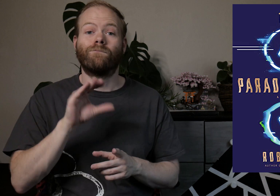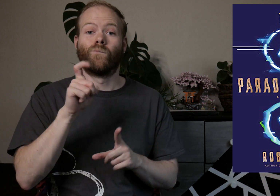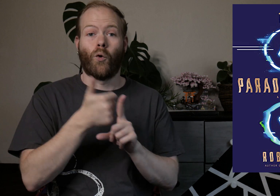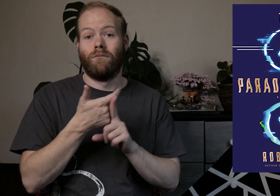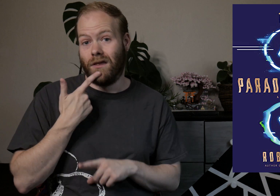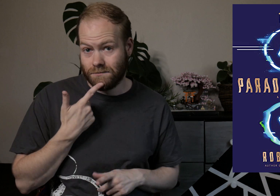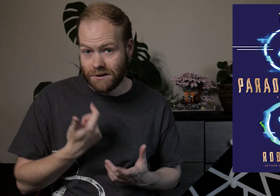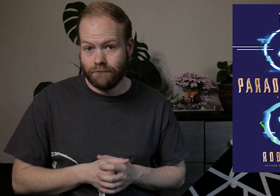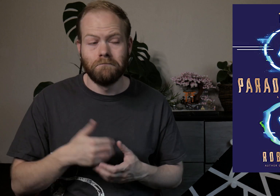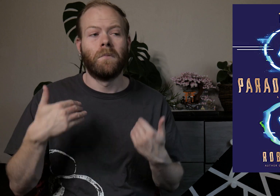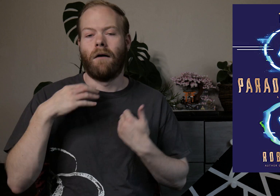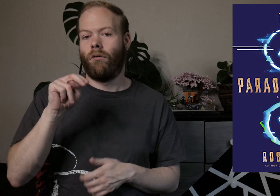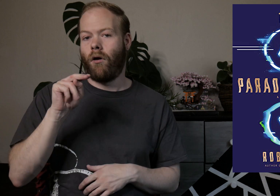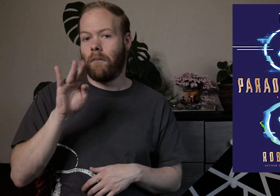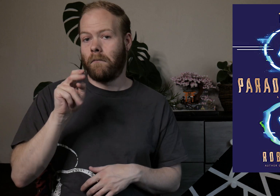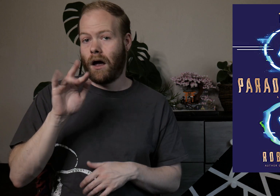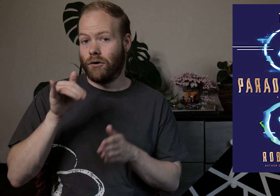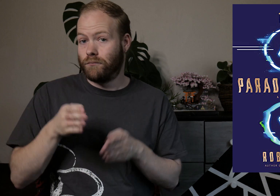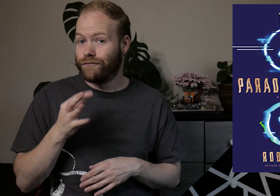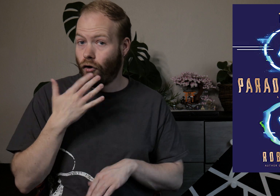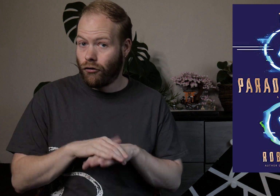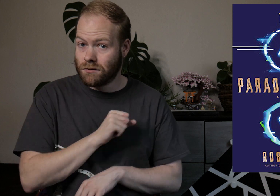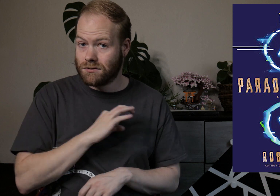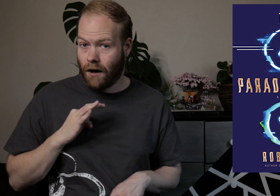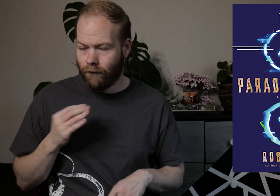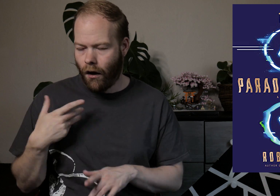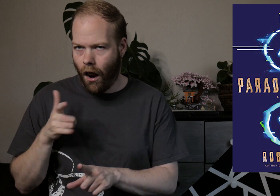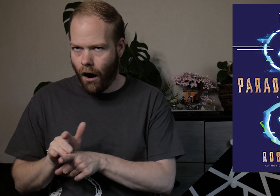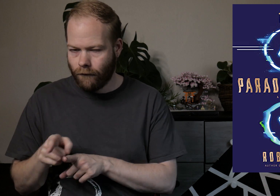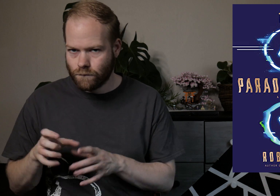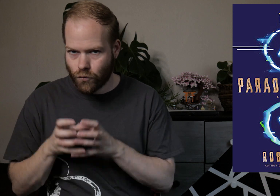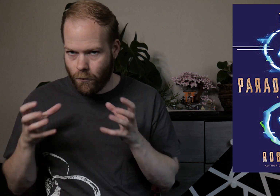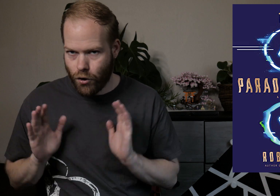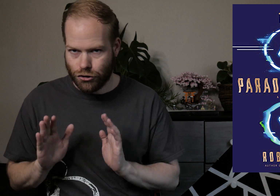Cole is lesbian, there’s a nonbinary person of color on staff and I love them so much.